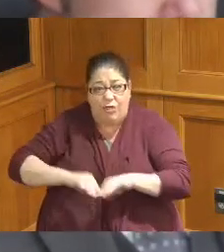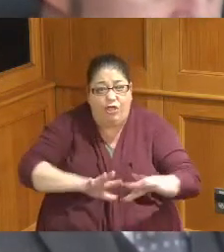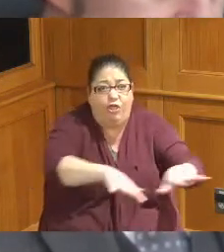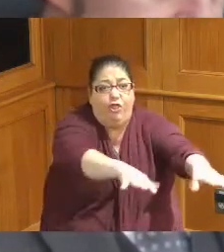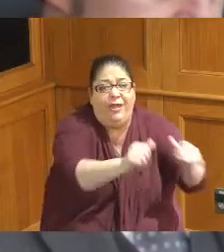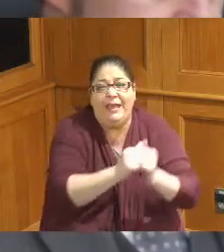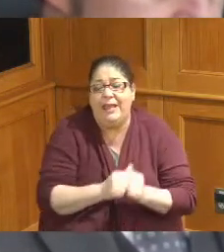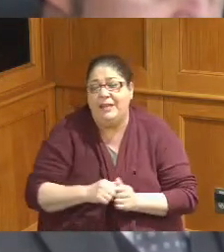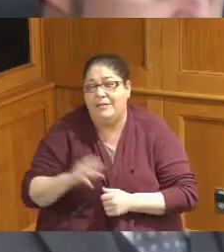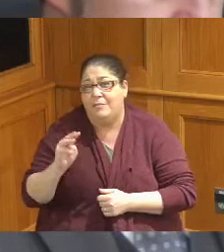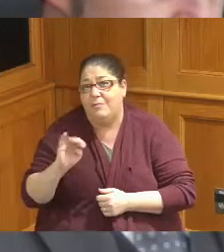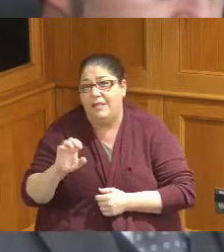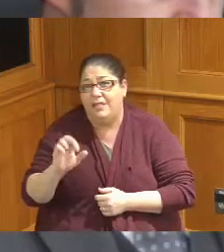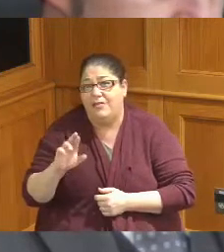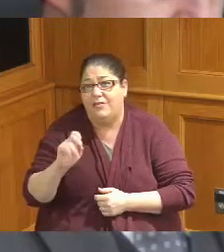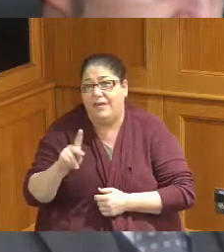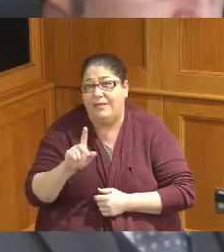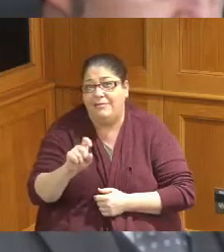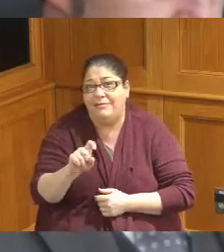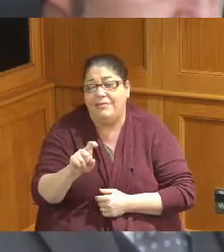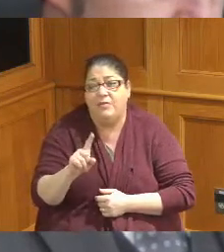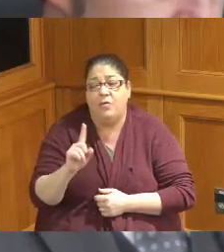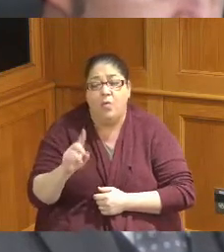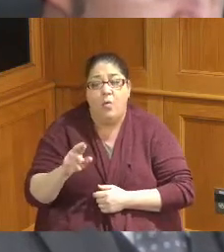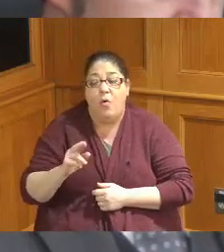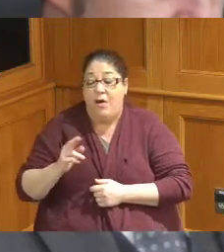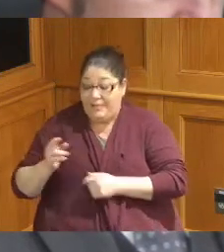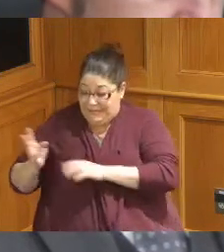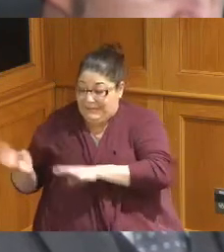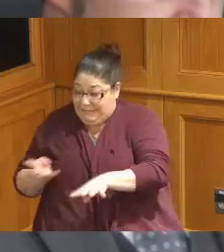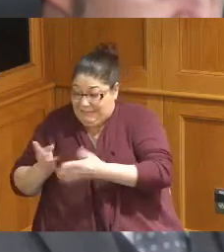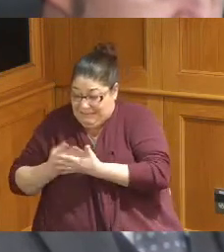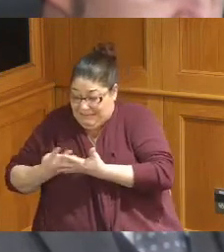you treating what you can and the rest of it is still within the system